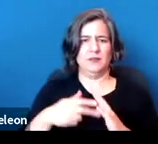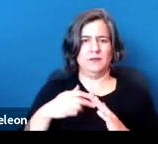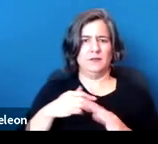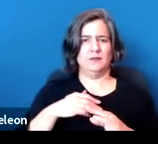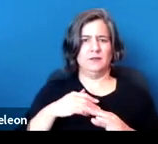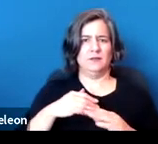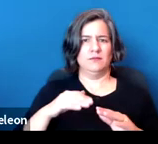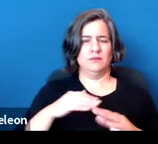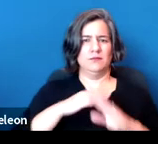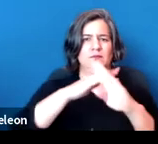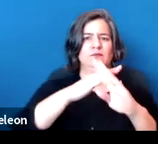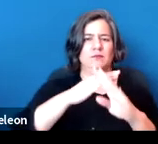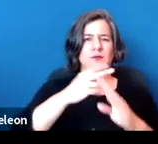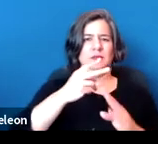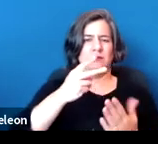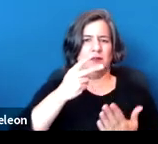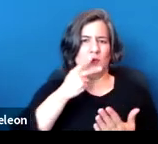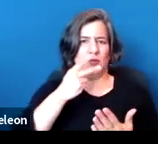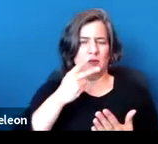doesn't make a lot of sense because it puts two things together